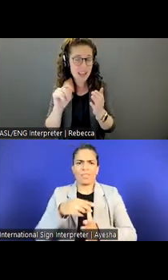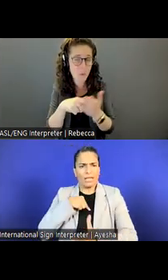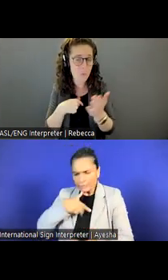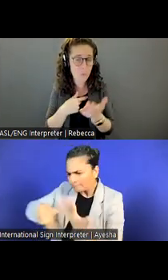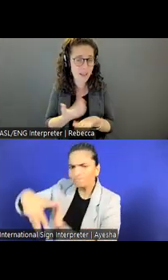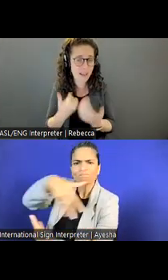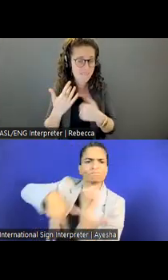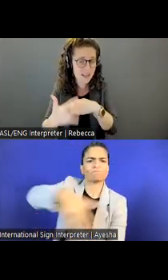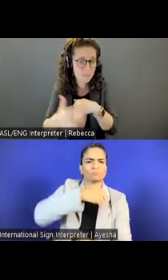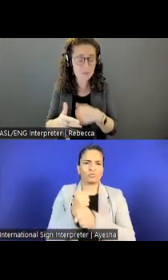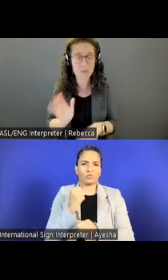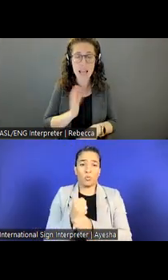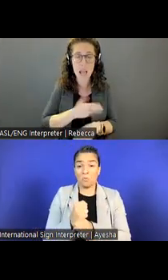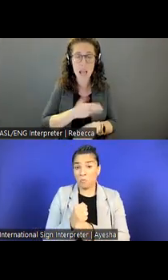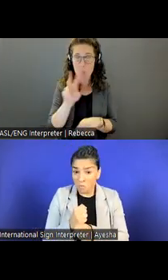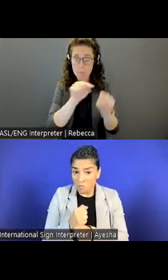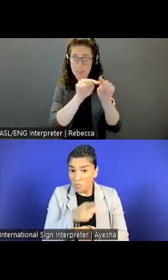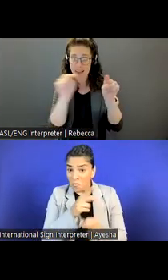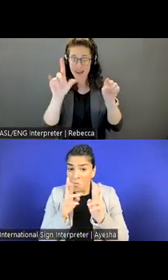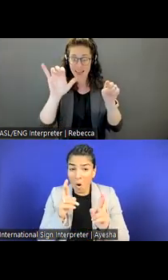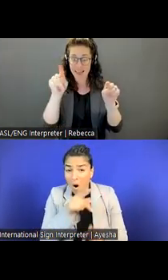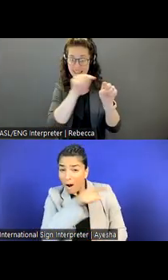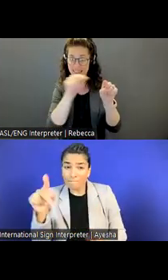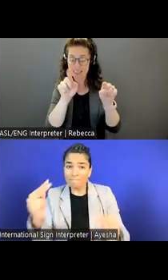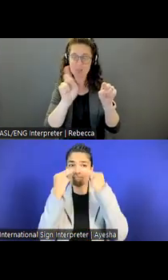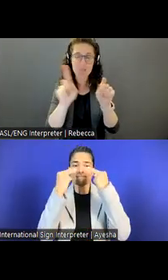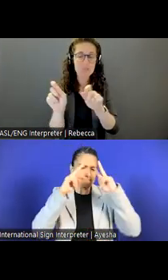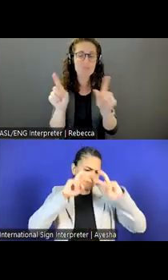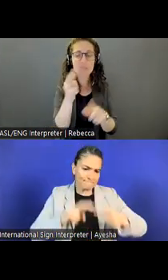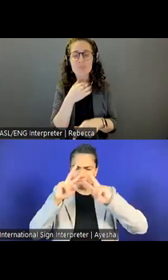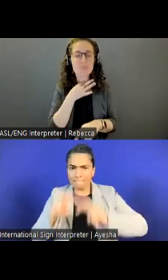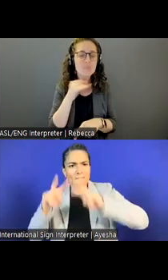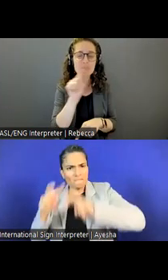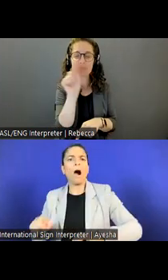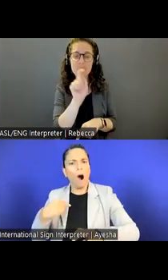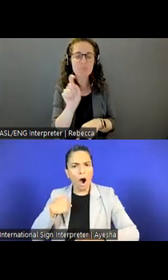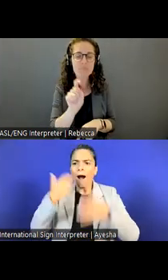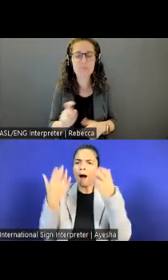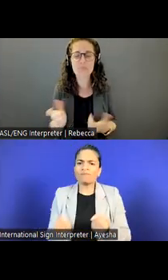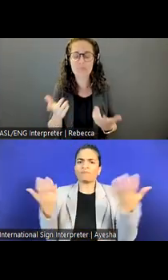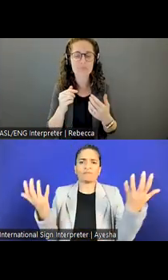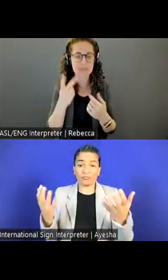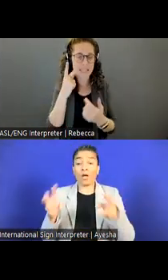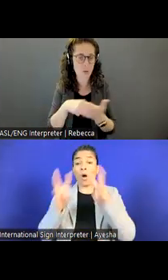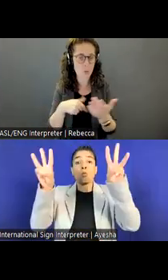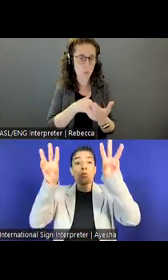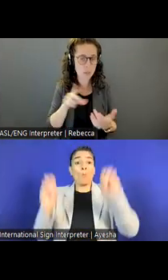Our link to the website so you can poke around and learn a little bit more about what we do.